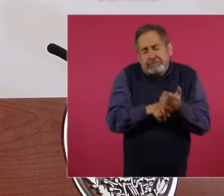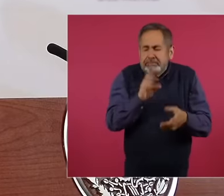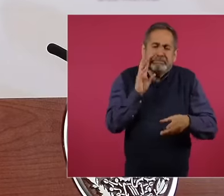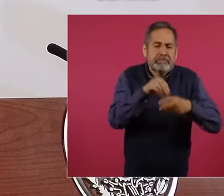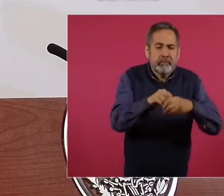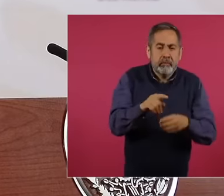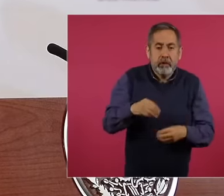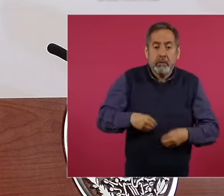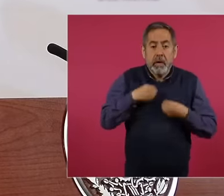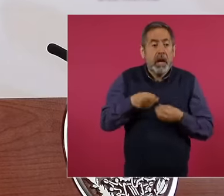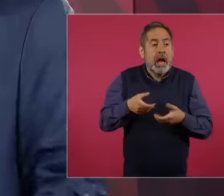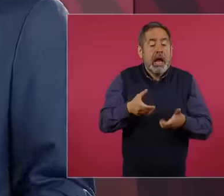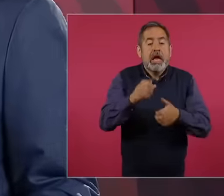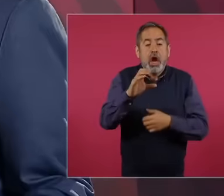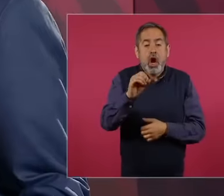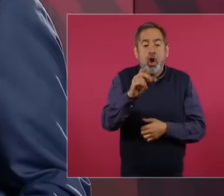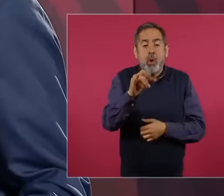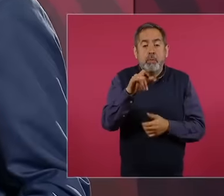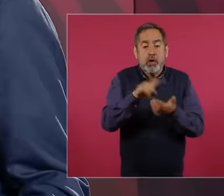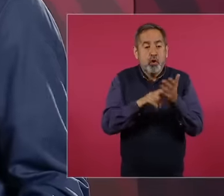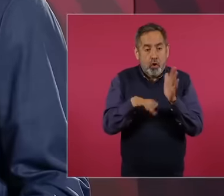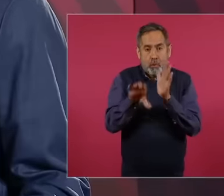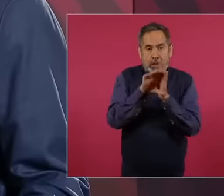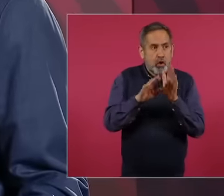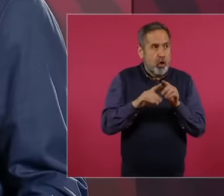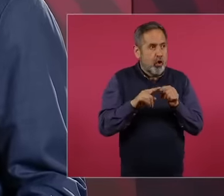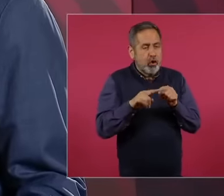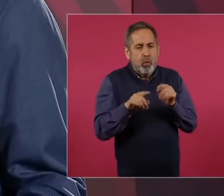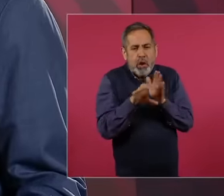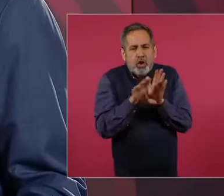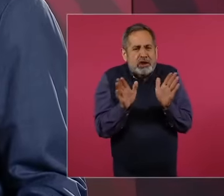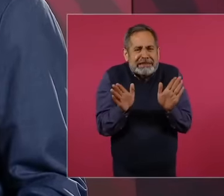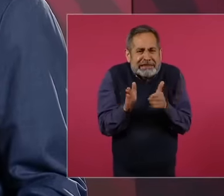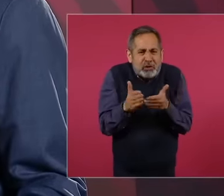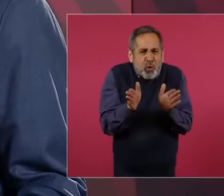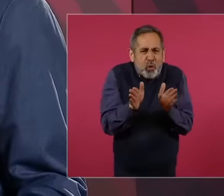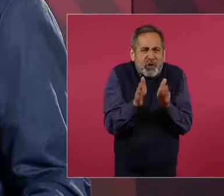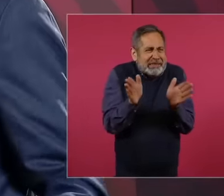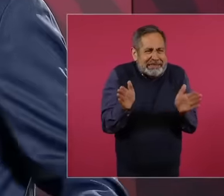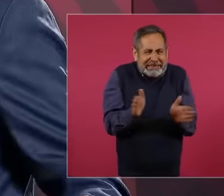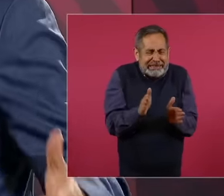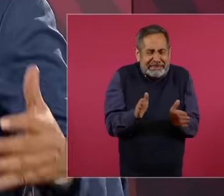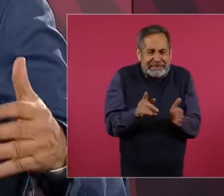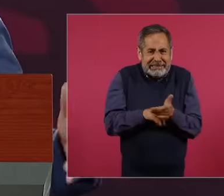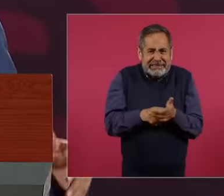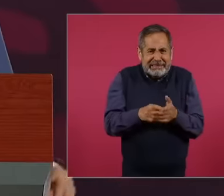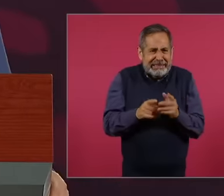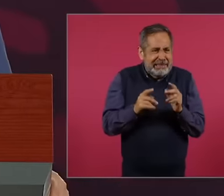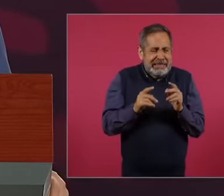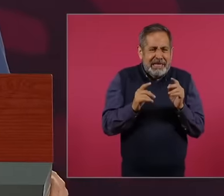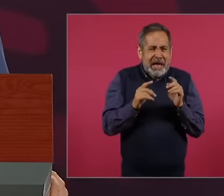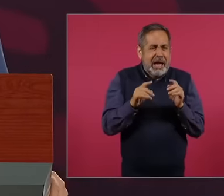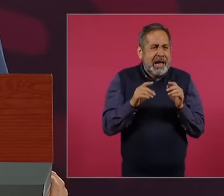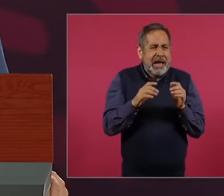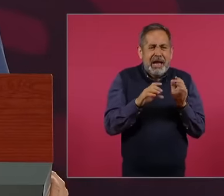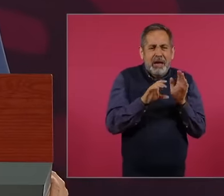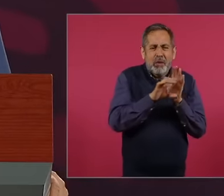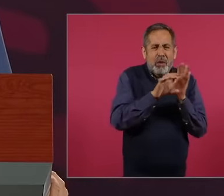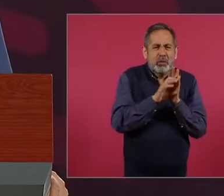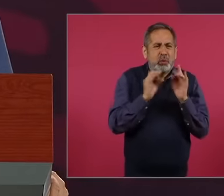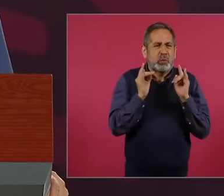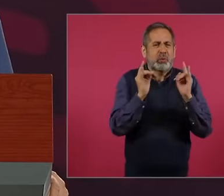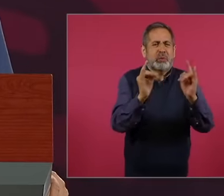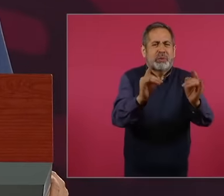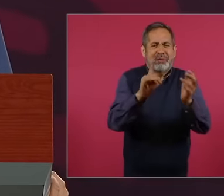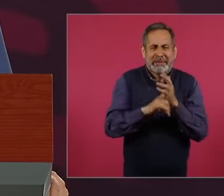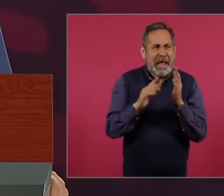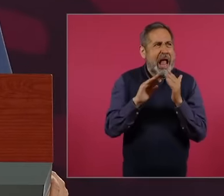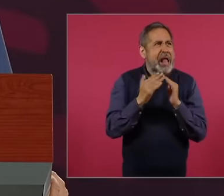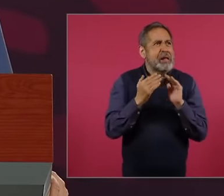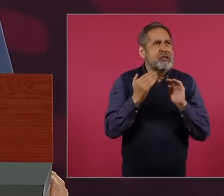a small room in Copilco el Alto, uh, a neighborhood, four roommates in